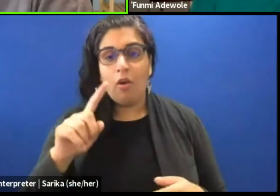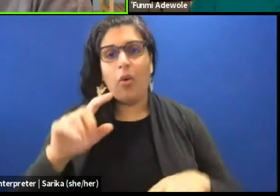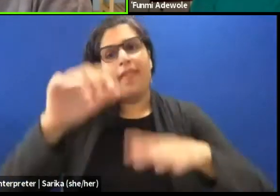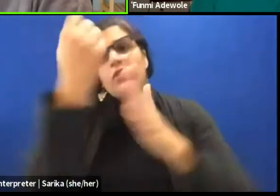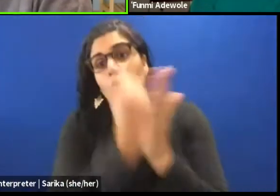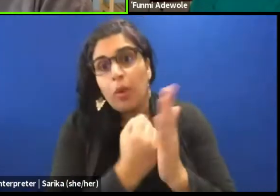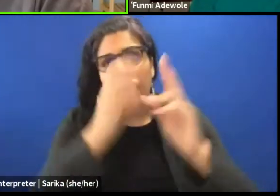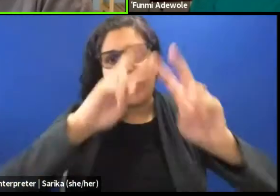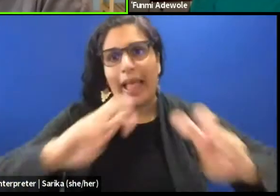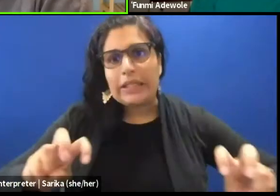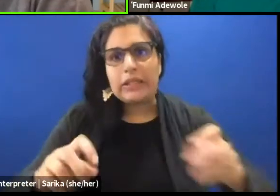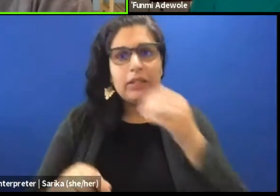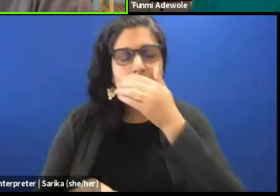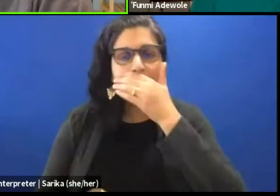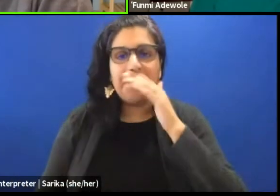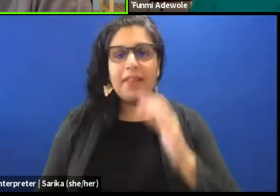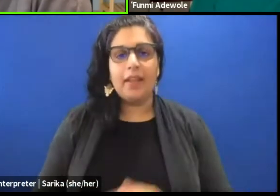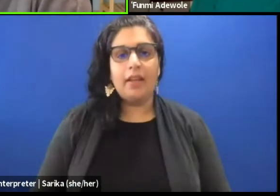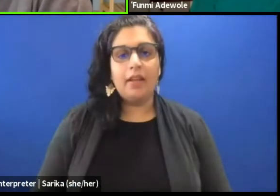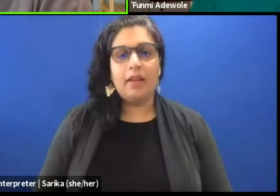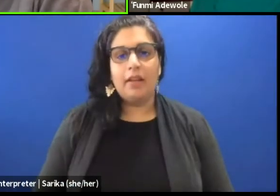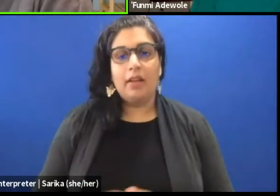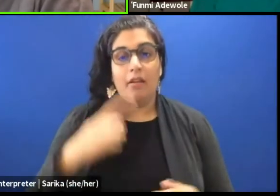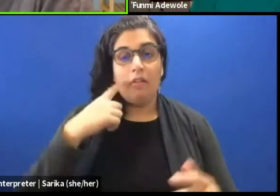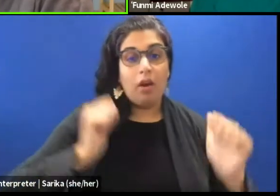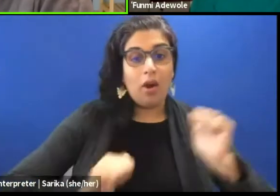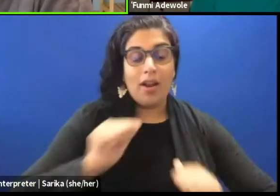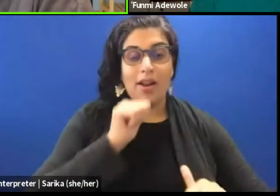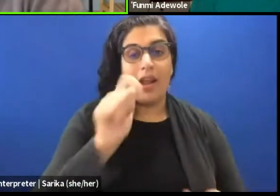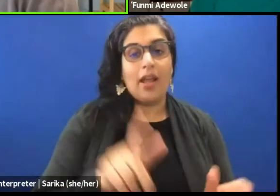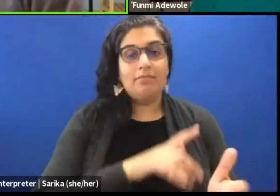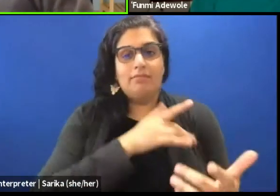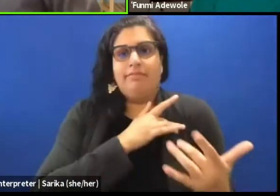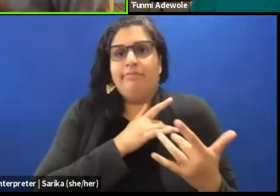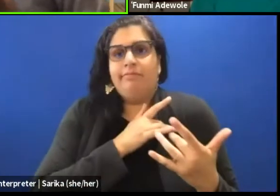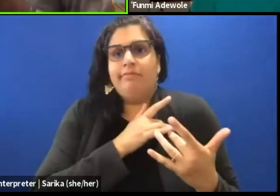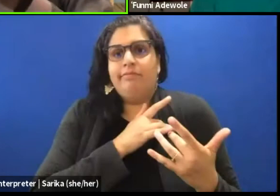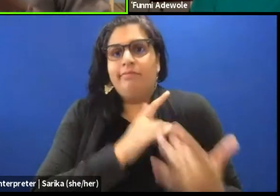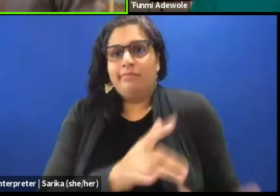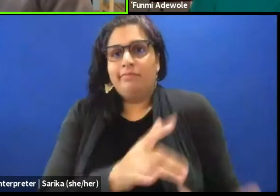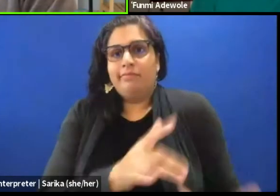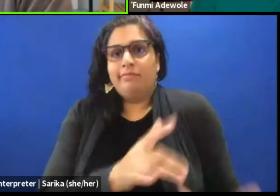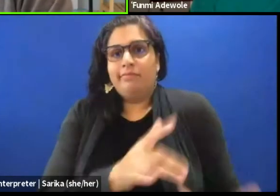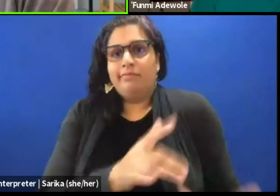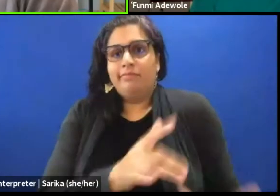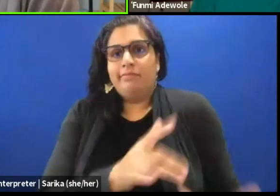and of course for performance that are not necessary scripted. Are there examples you could point to